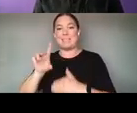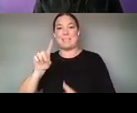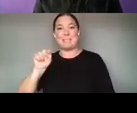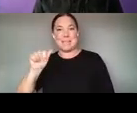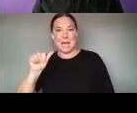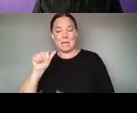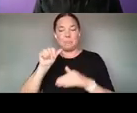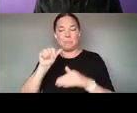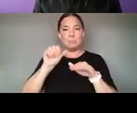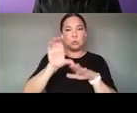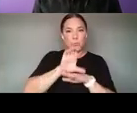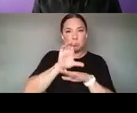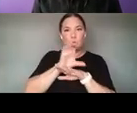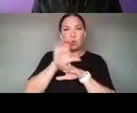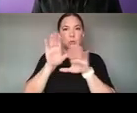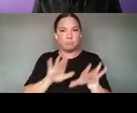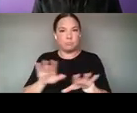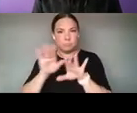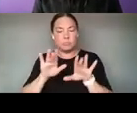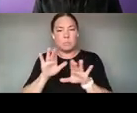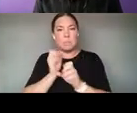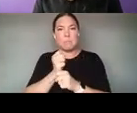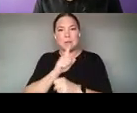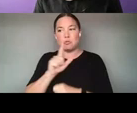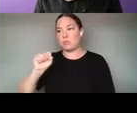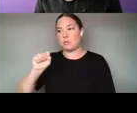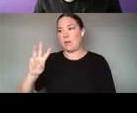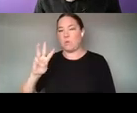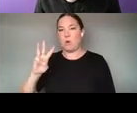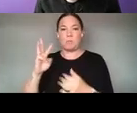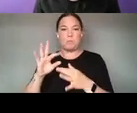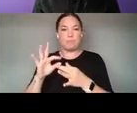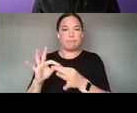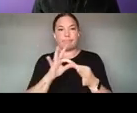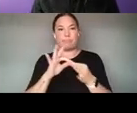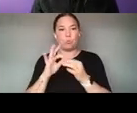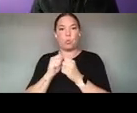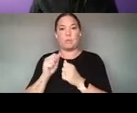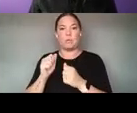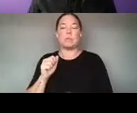ARTS AND INTERACTIVE SOFTWARE. AND WE'VE BEEN SUPPORTING A NUMBER OF THESE AT THE STUDIO AND,